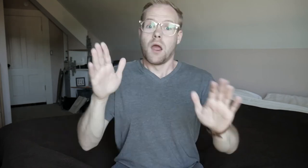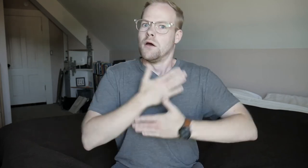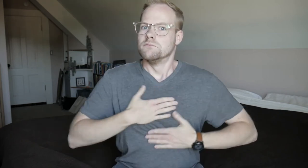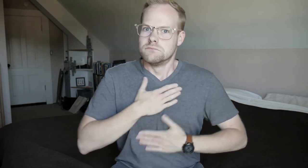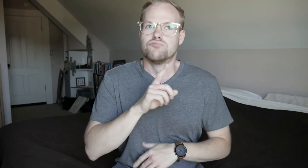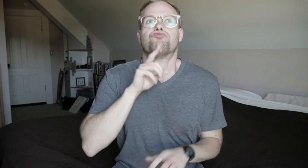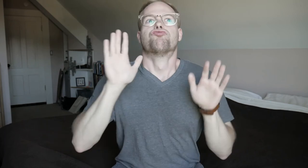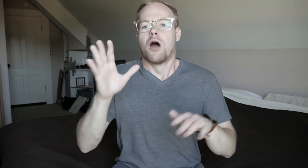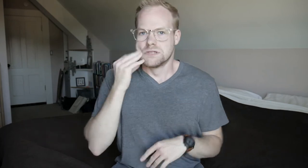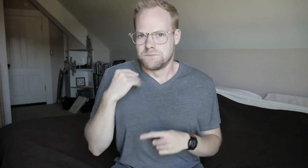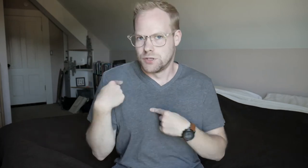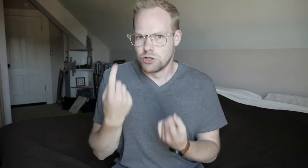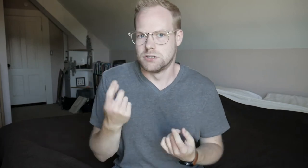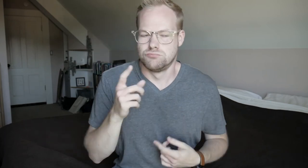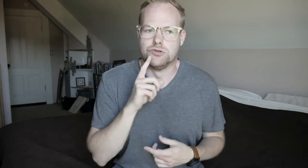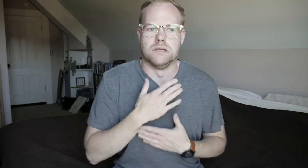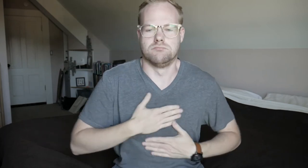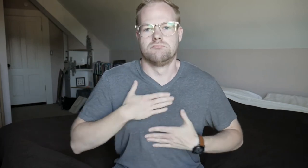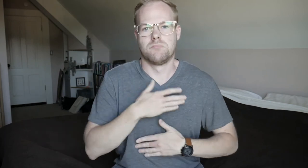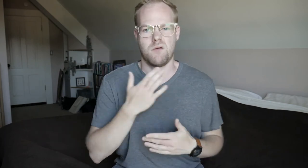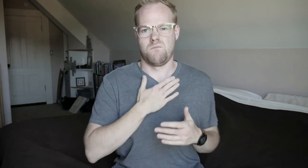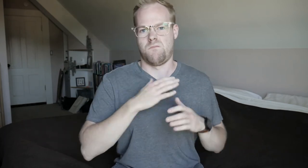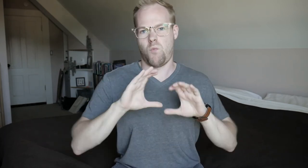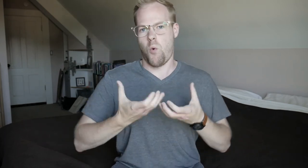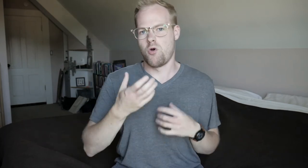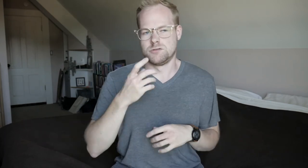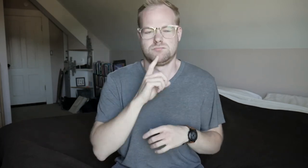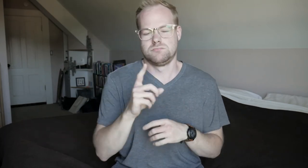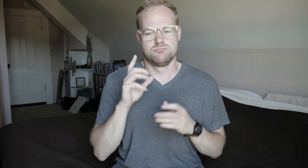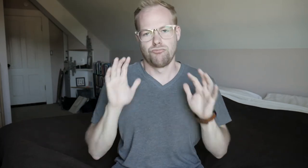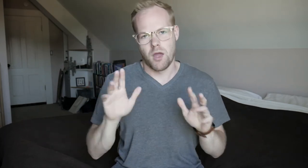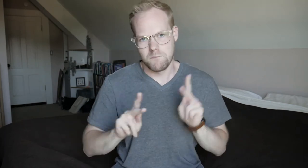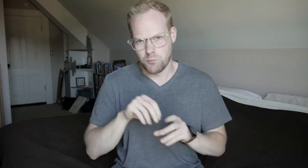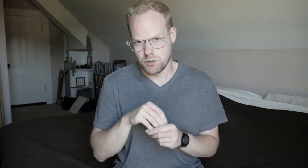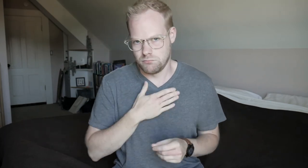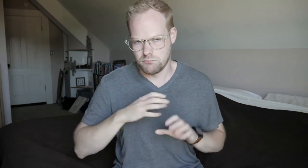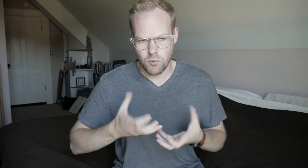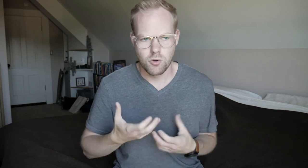I'm enjoying it! It's been a great experience, I'm really liking it. My cohort, really great people in my cohort.